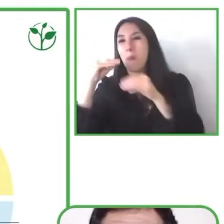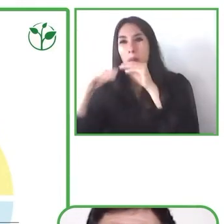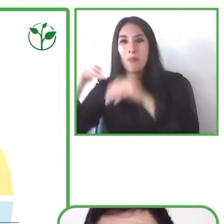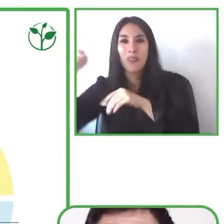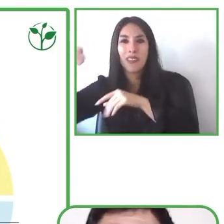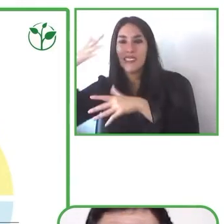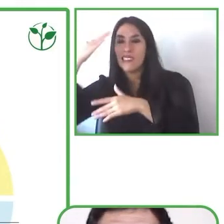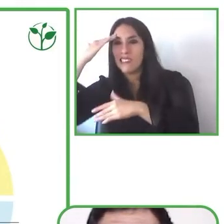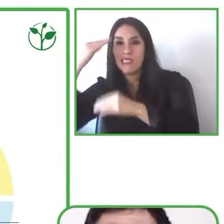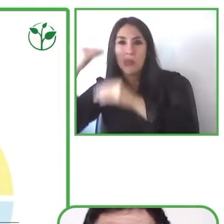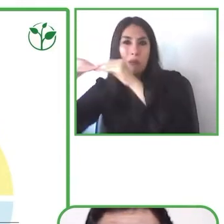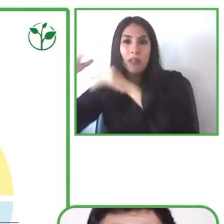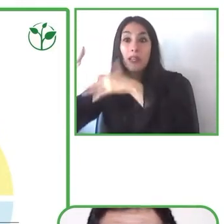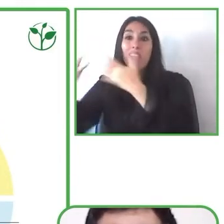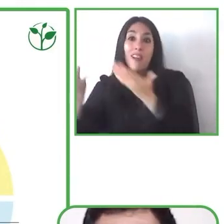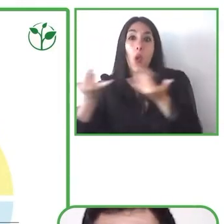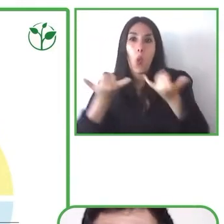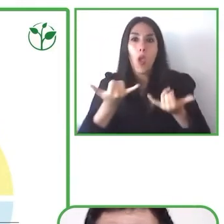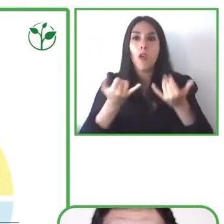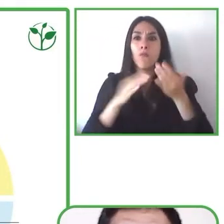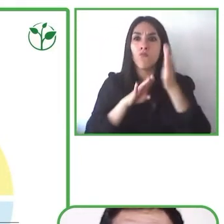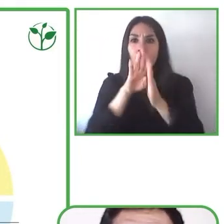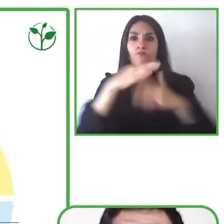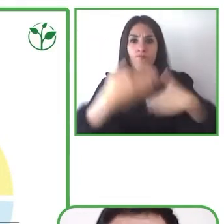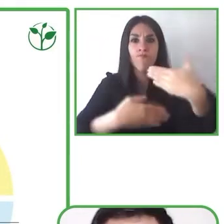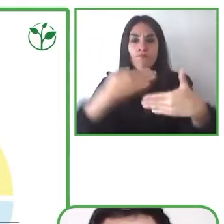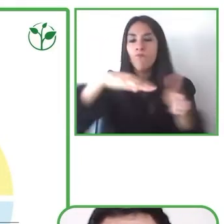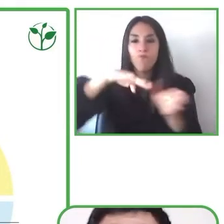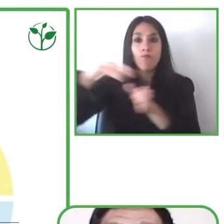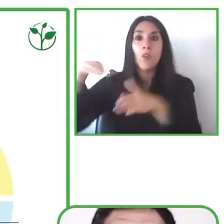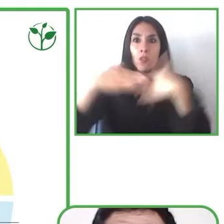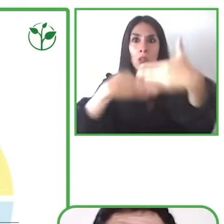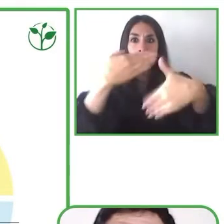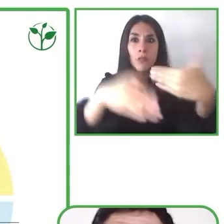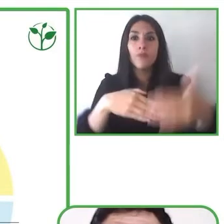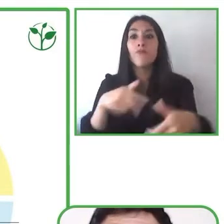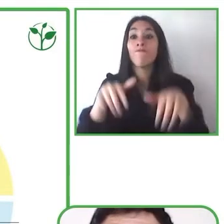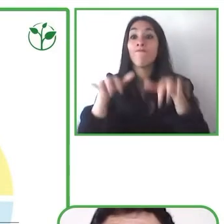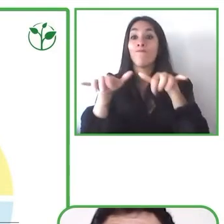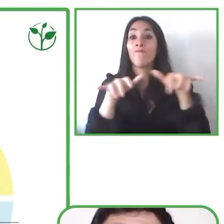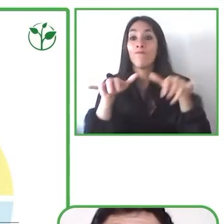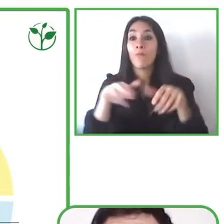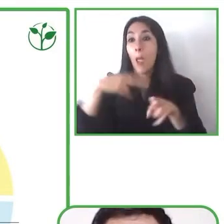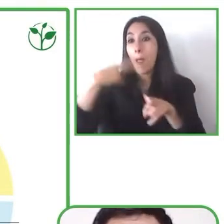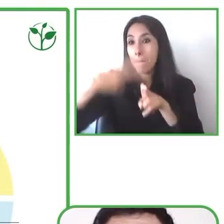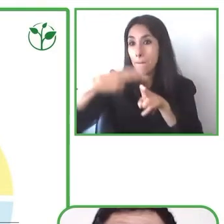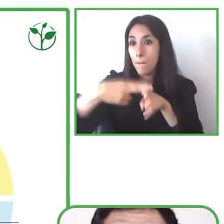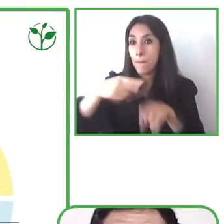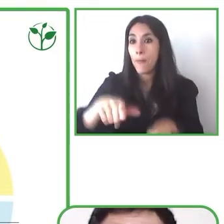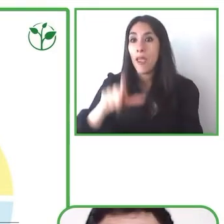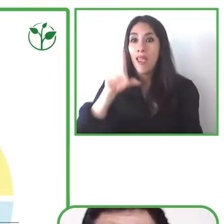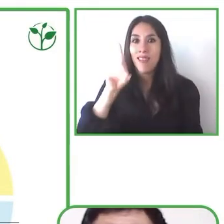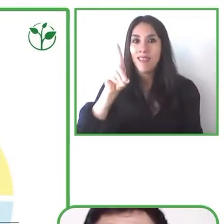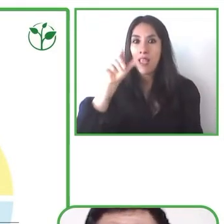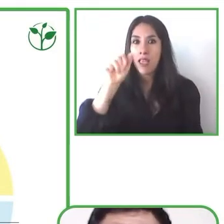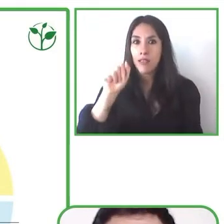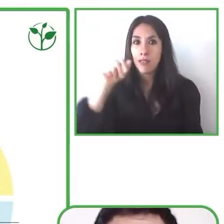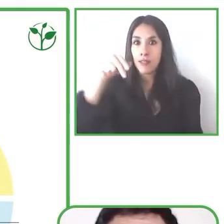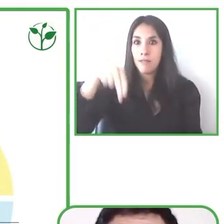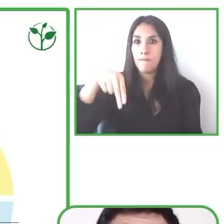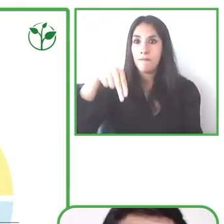this software that we called La Mesita or the tiny table and this software is based on this cognitive